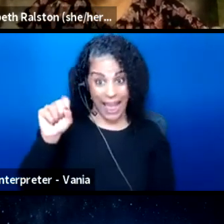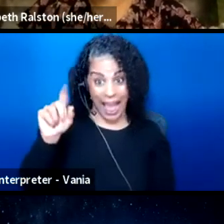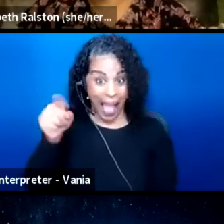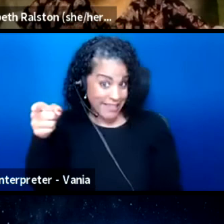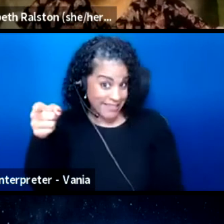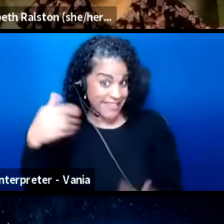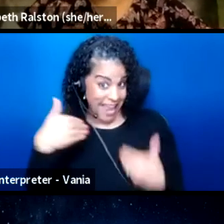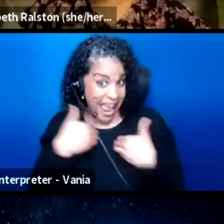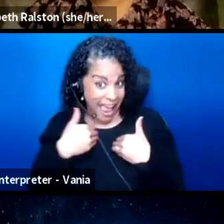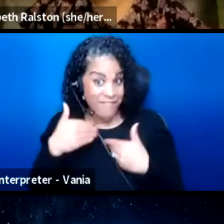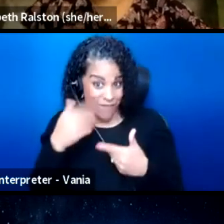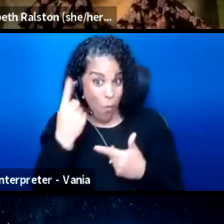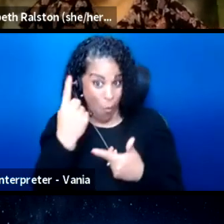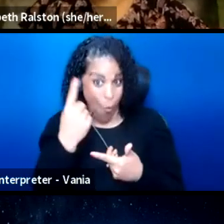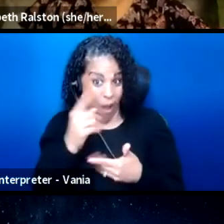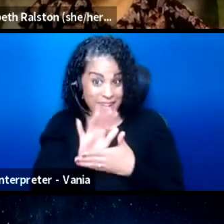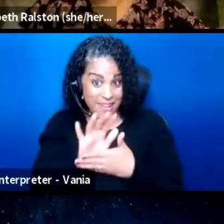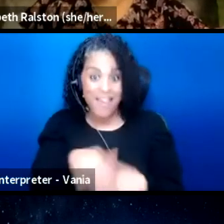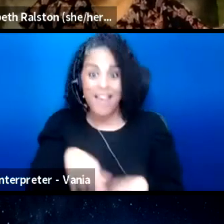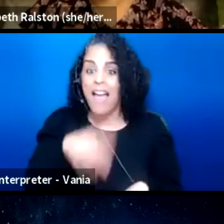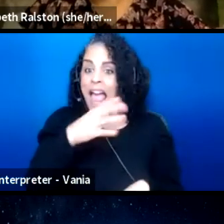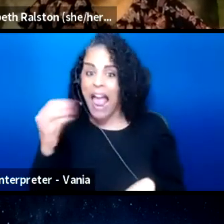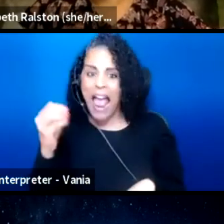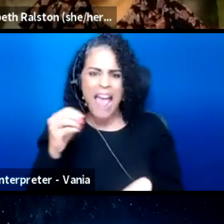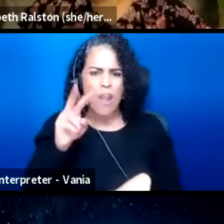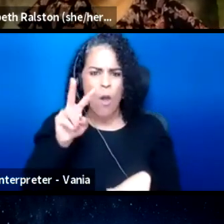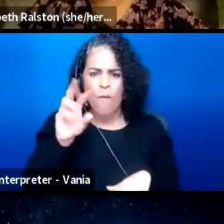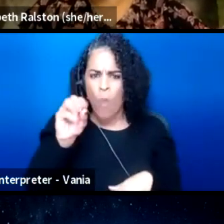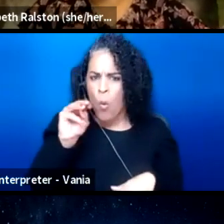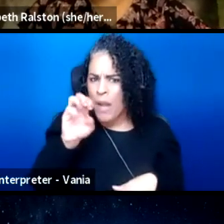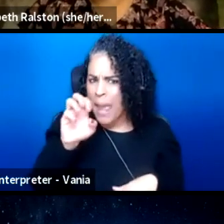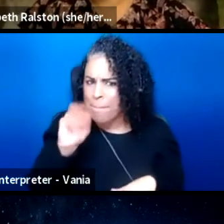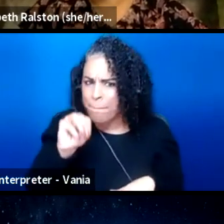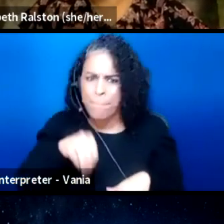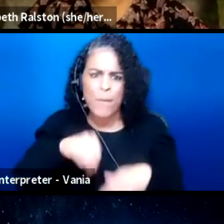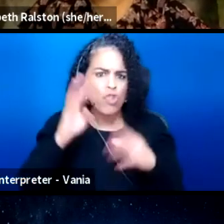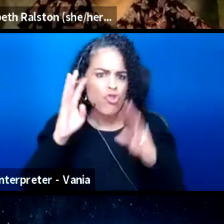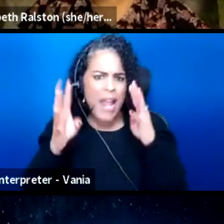Also check out Vonem Creative Media and Parachute Players.